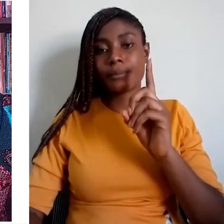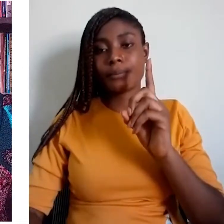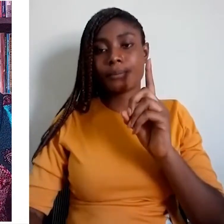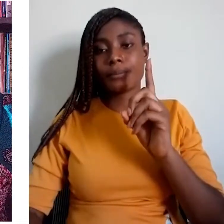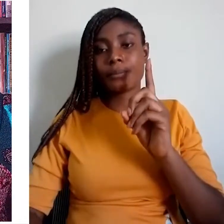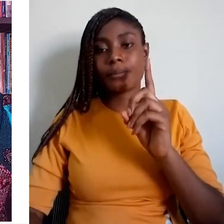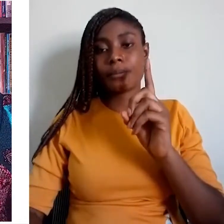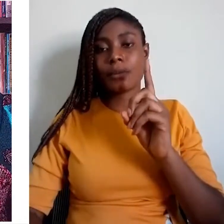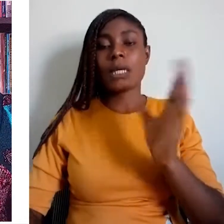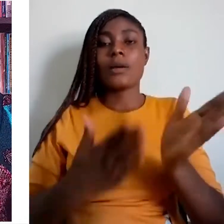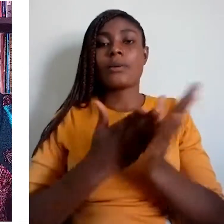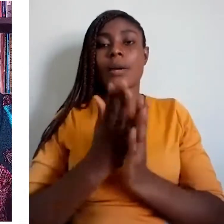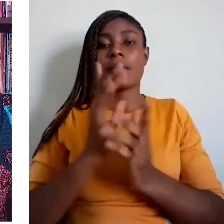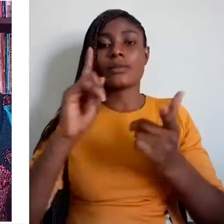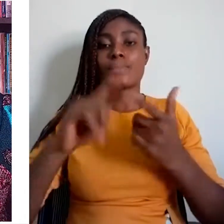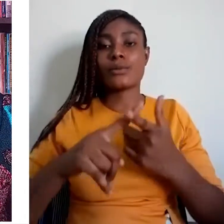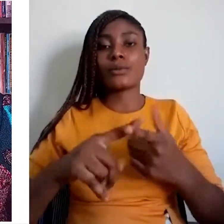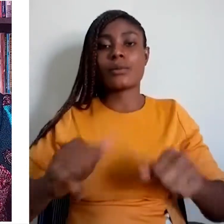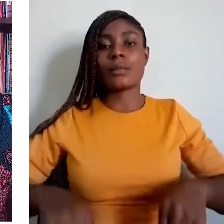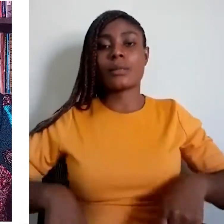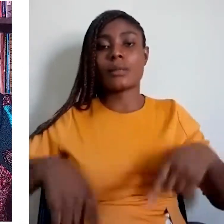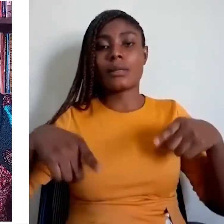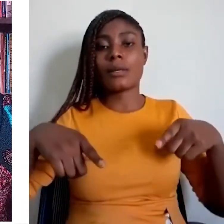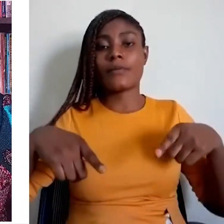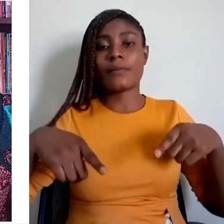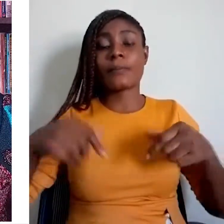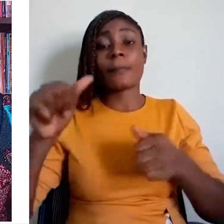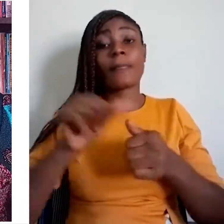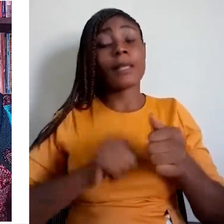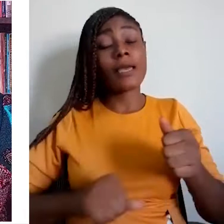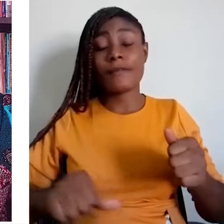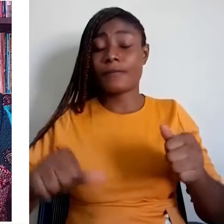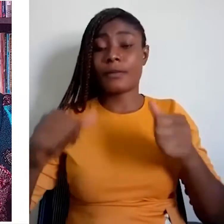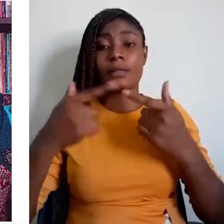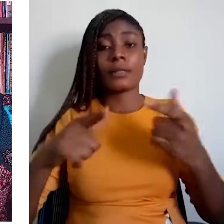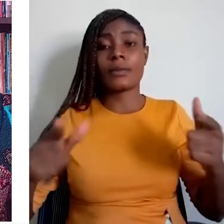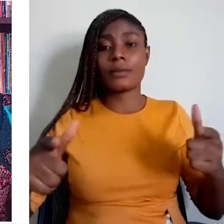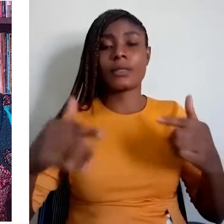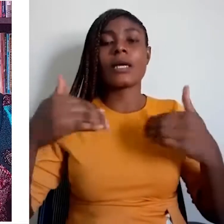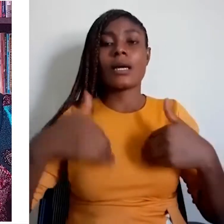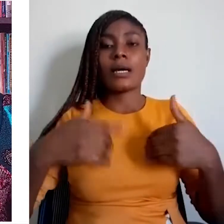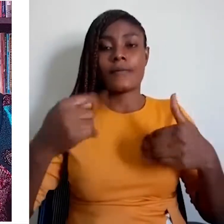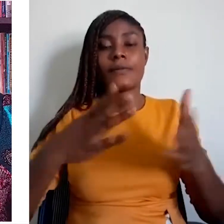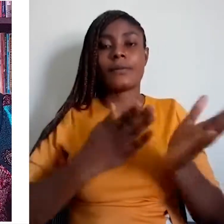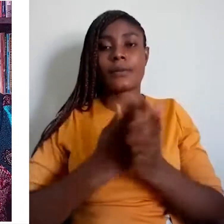Regarding politics, and administration, the government’s support of the three major